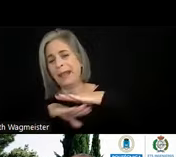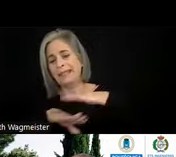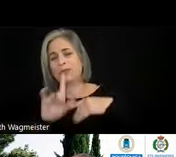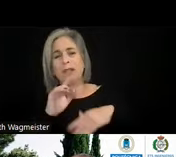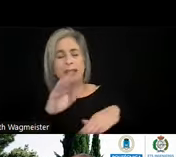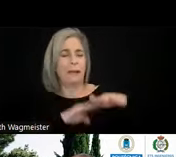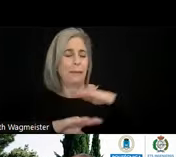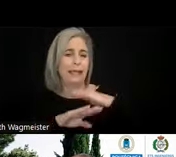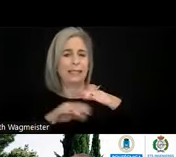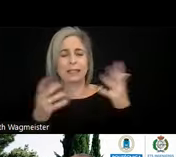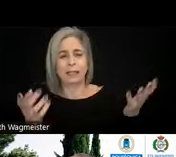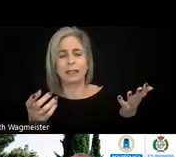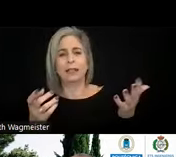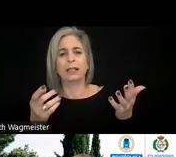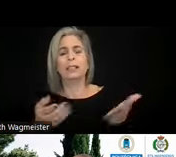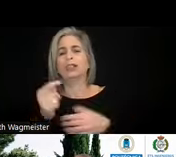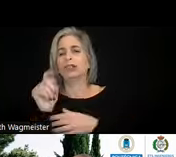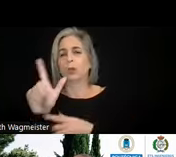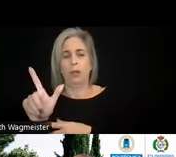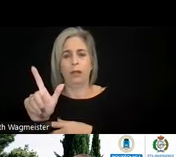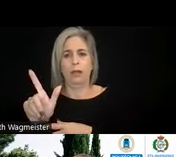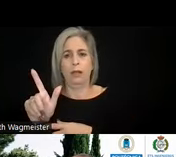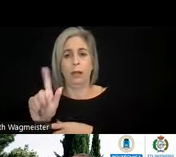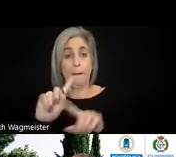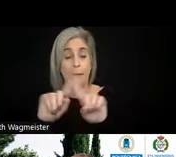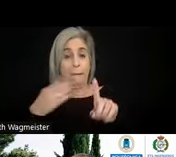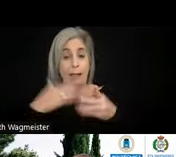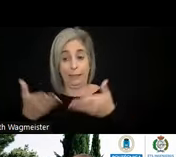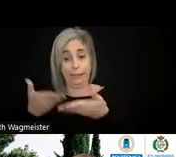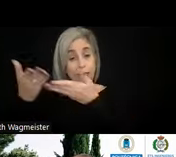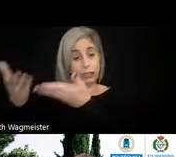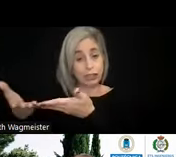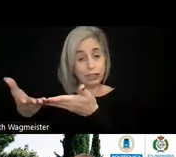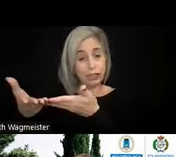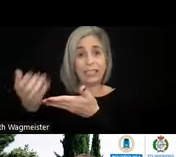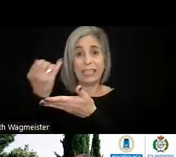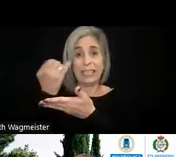recommendations for authoring tool. But my strong suggestion, if anyone is developing an authoring